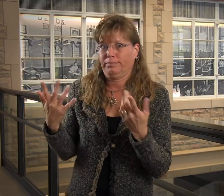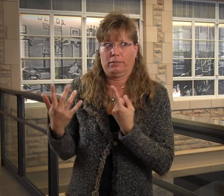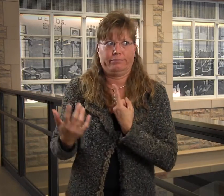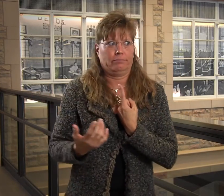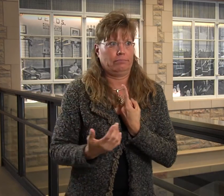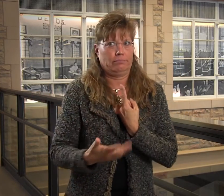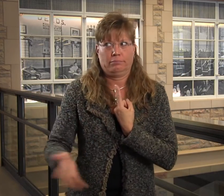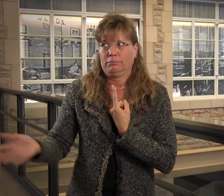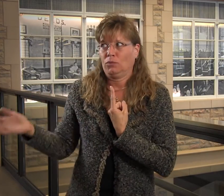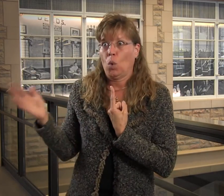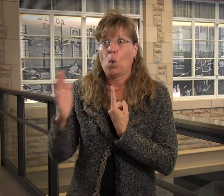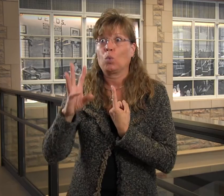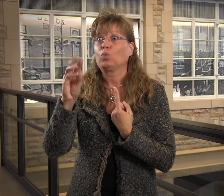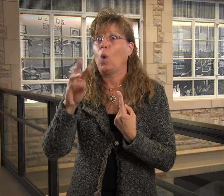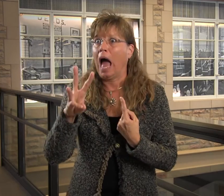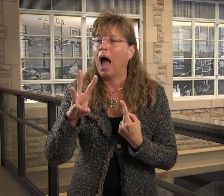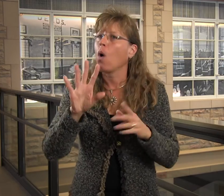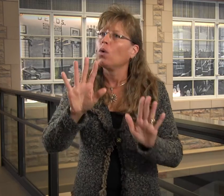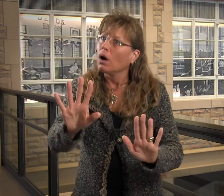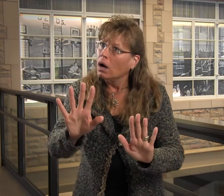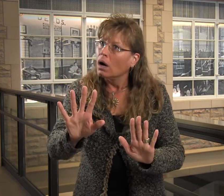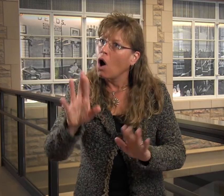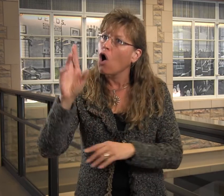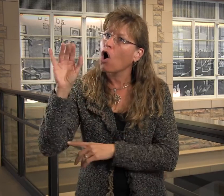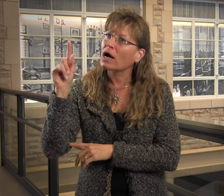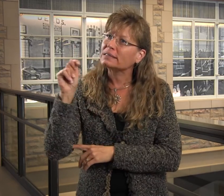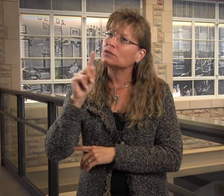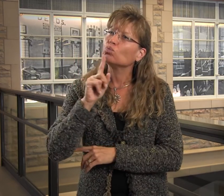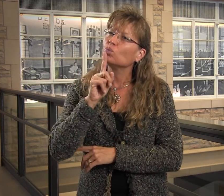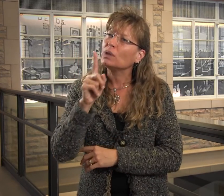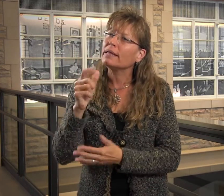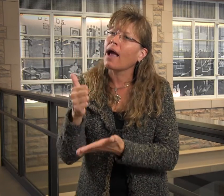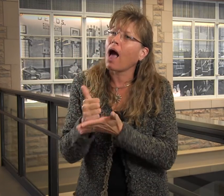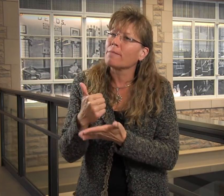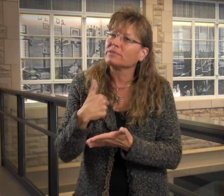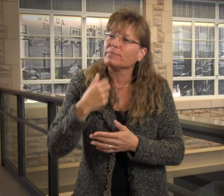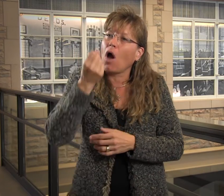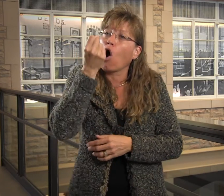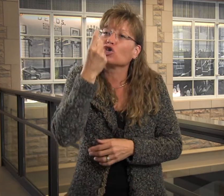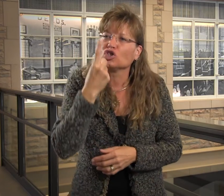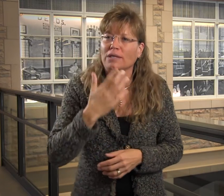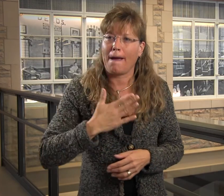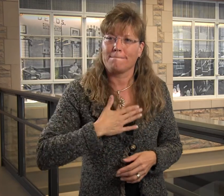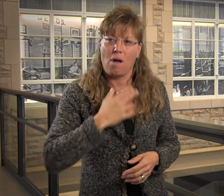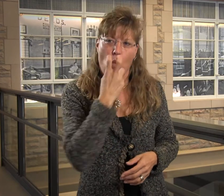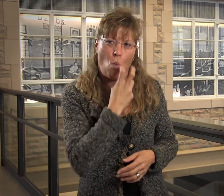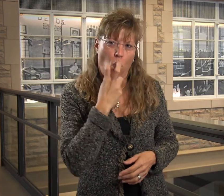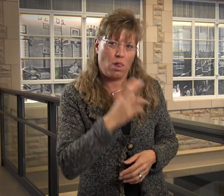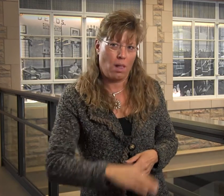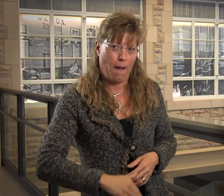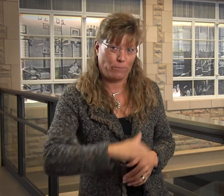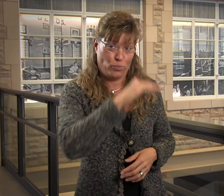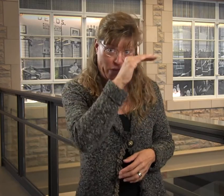So I was totally alone. It made me realize that RIT made me better understand my upbringing